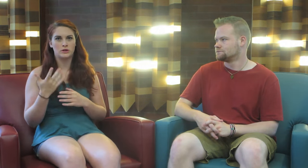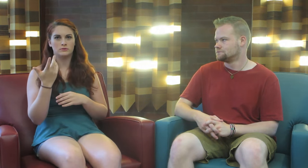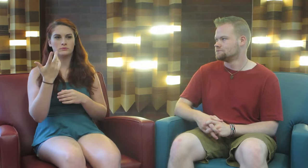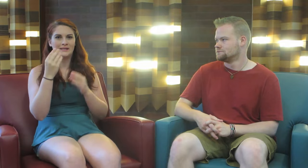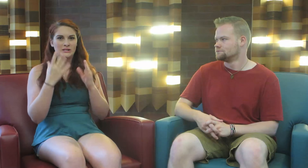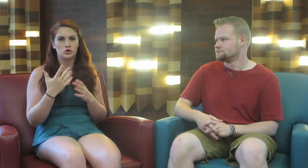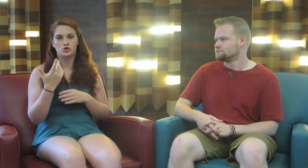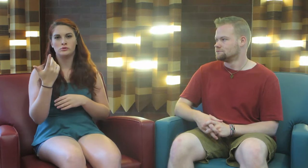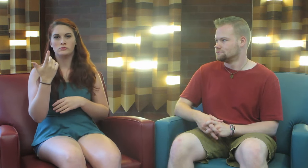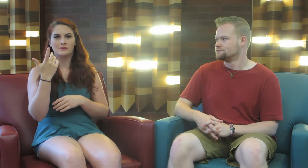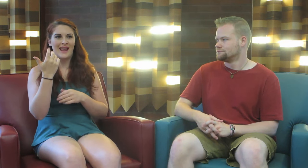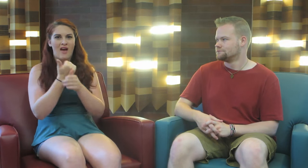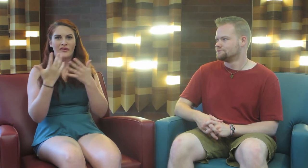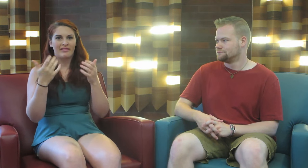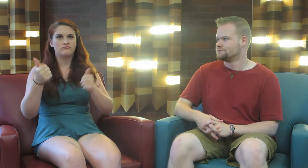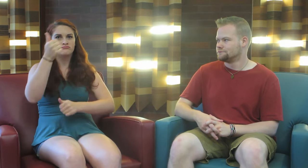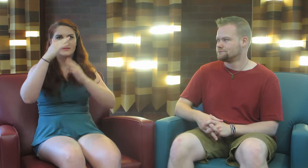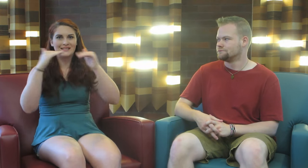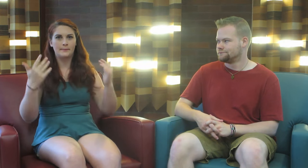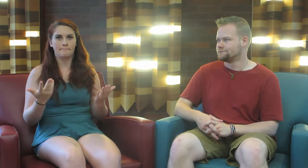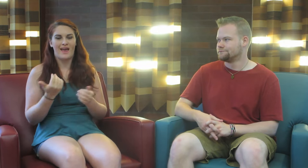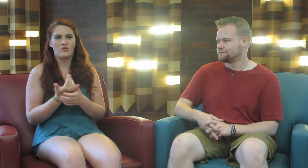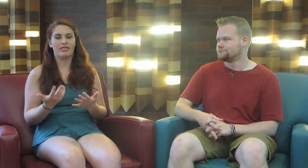teachers, everything in the system, everything.